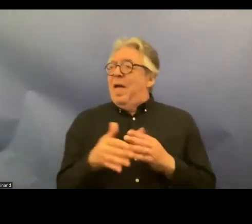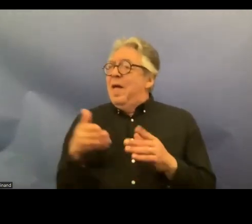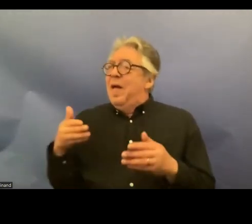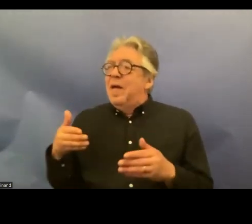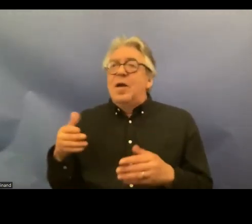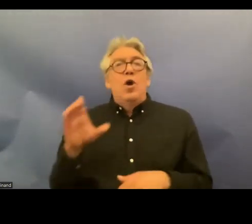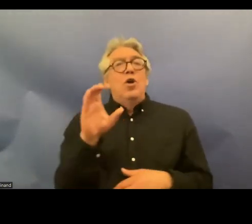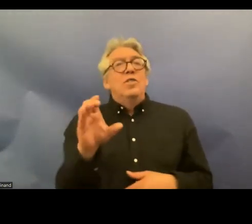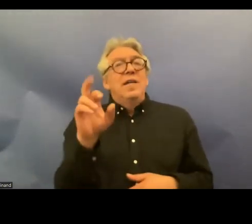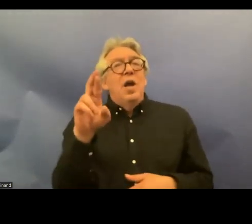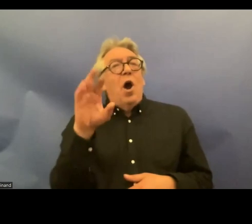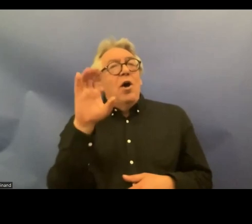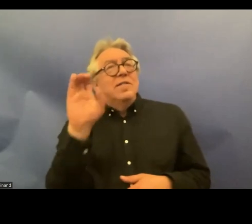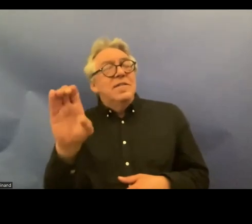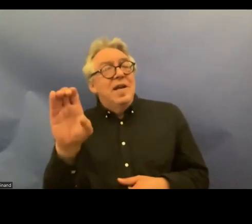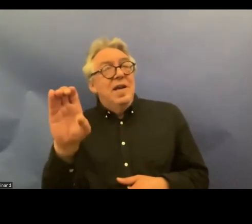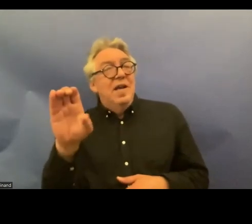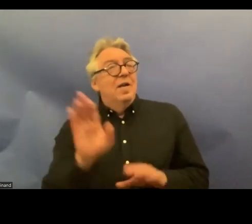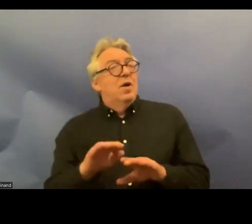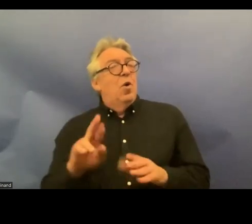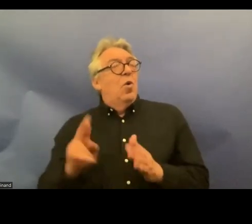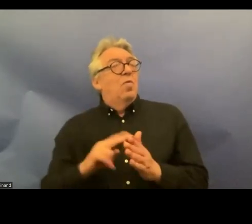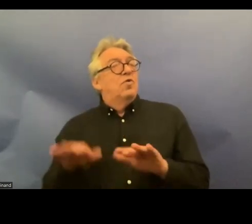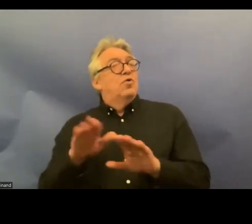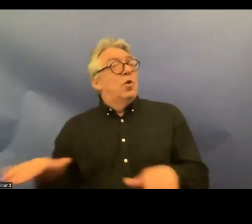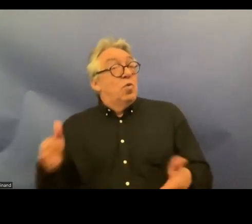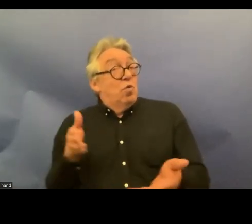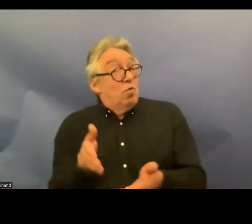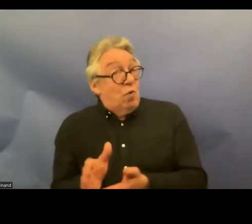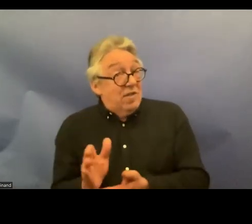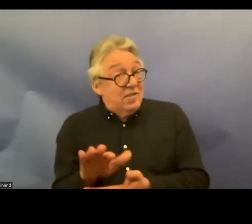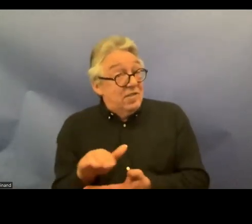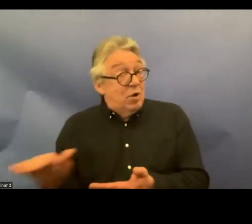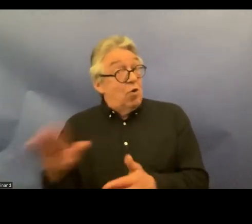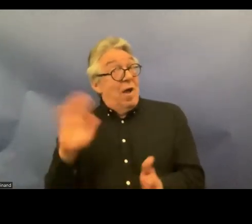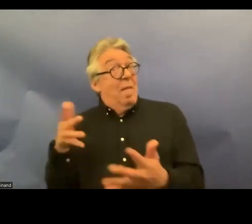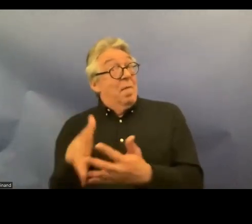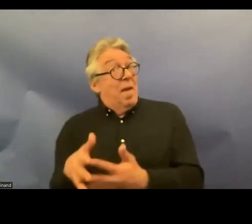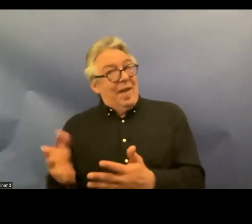in Swedish law which has already happened um so we're waiting and seeing